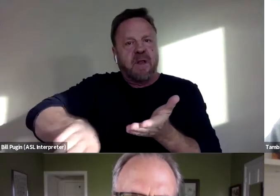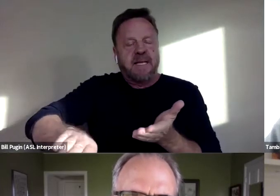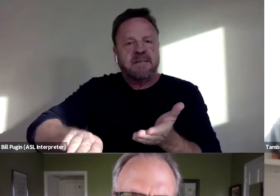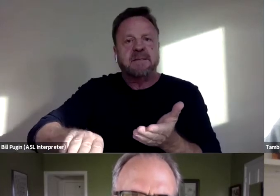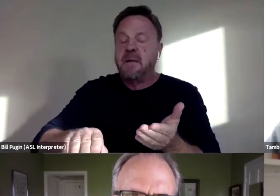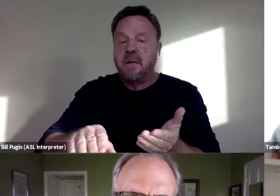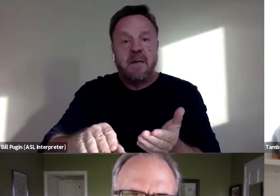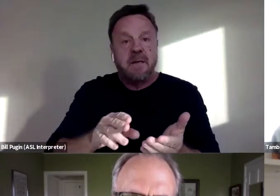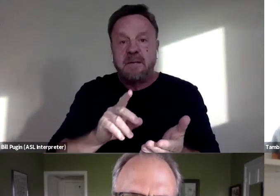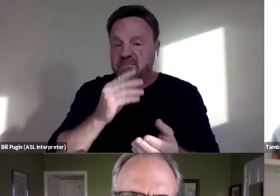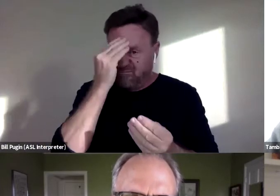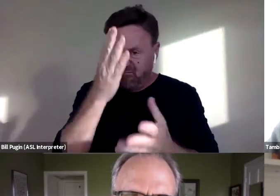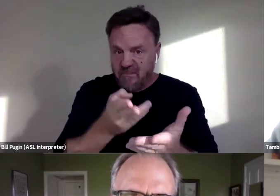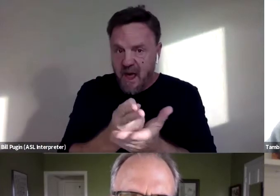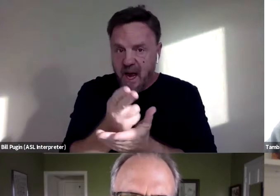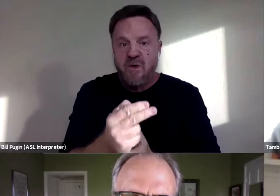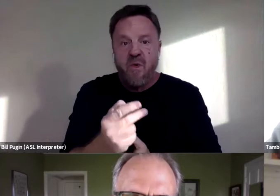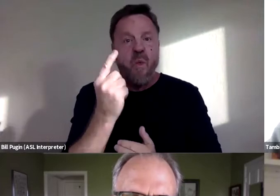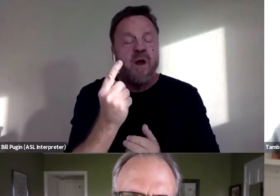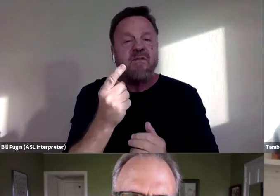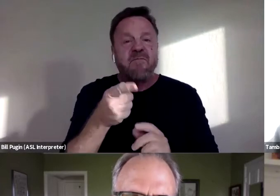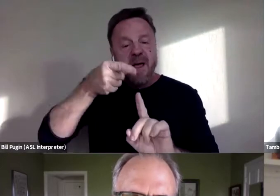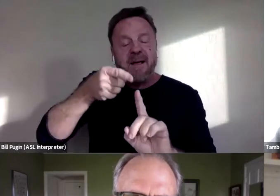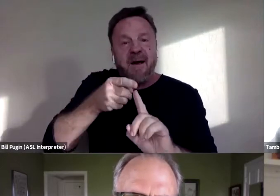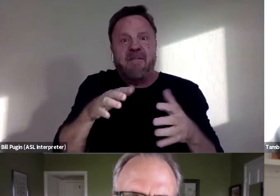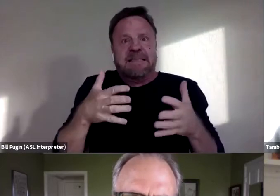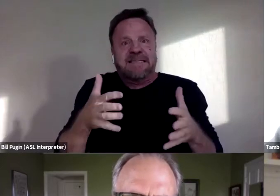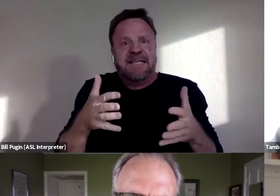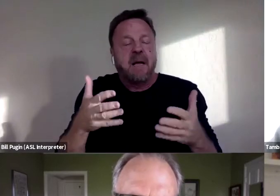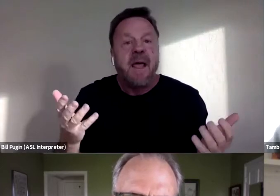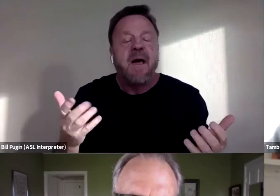One of my biggest sources of anxiety was understanding